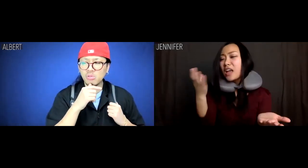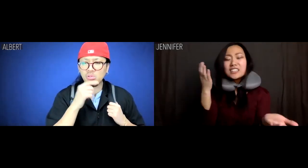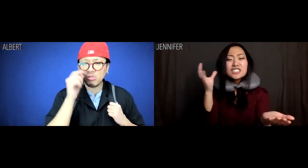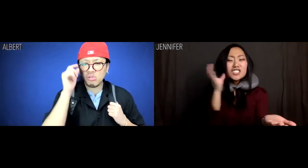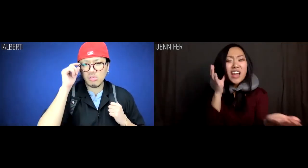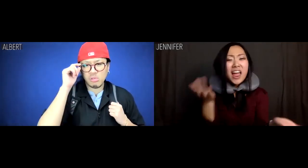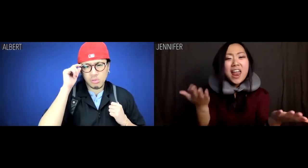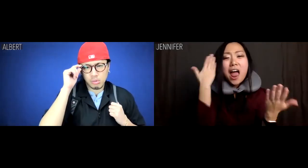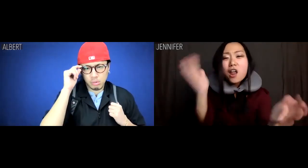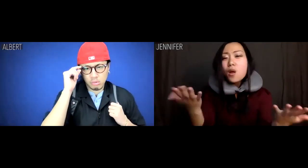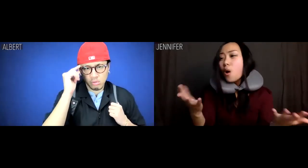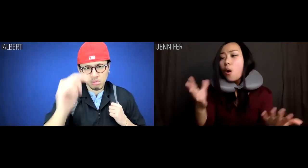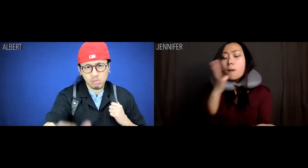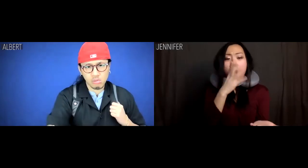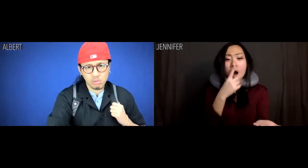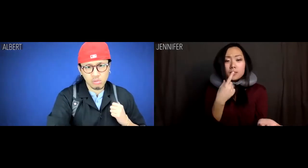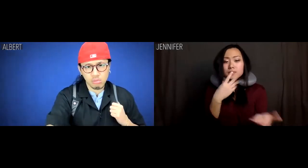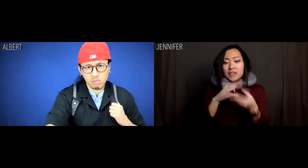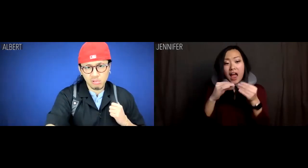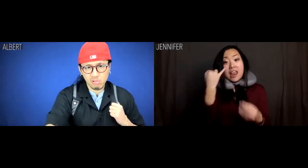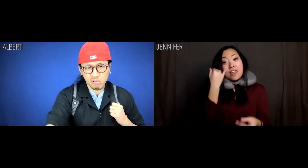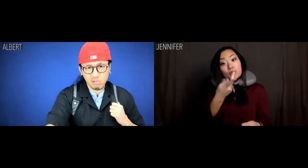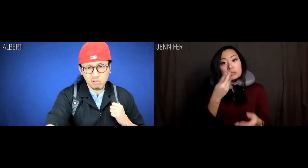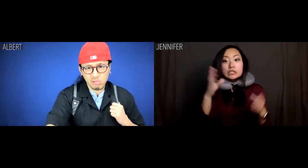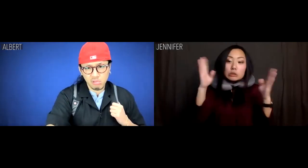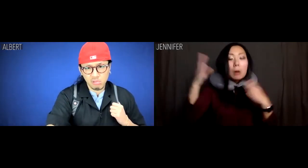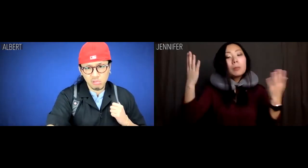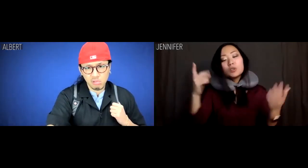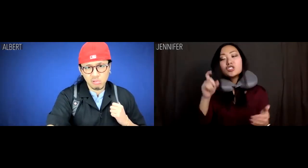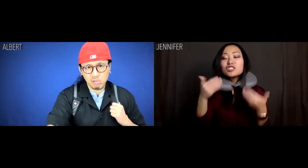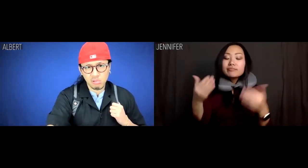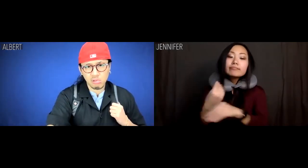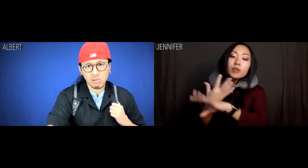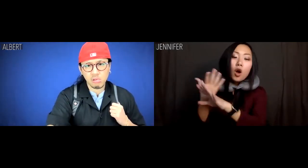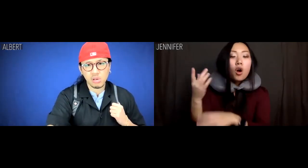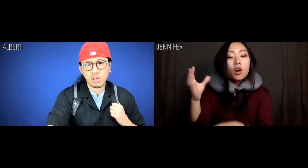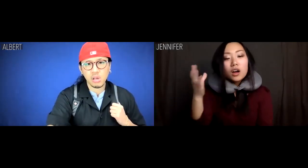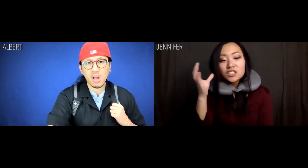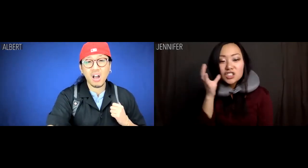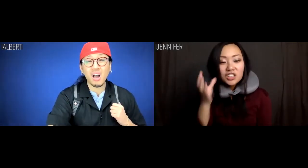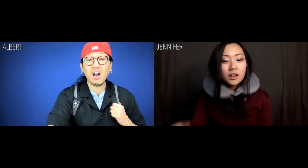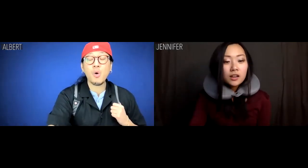Jennifer: Cousin Chen! I don't know. Mom said if we ever get in trouble, we should call Cousin Chen.